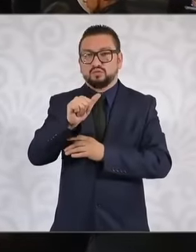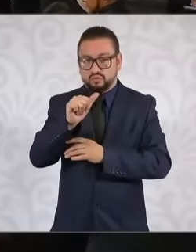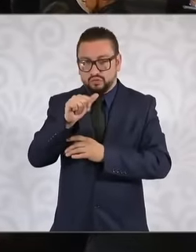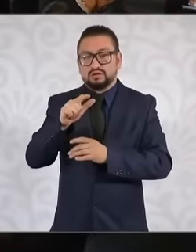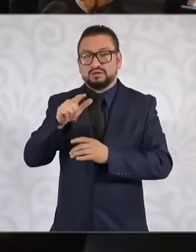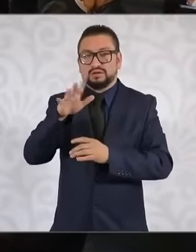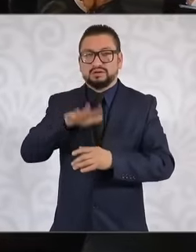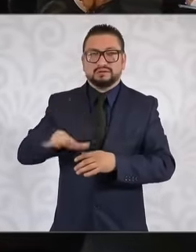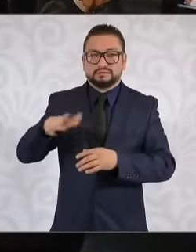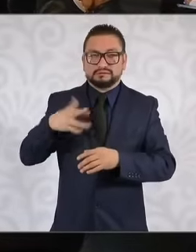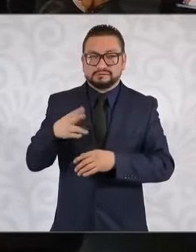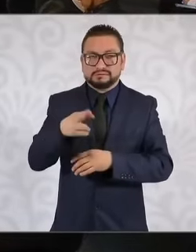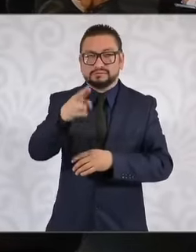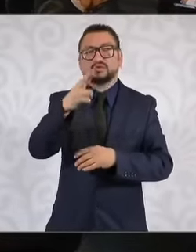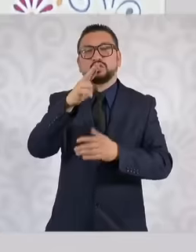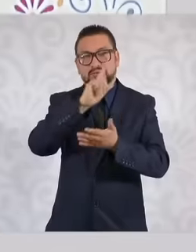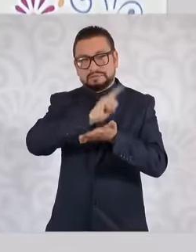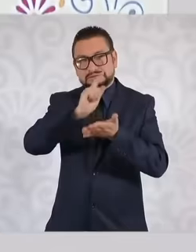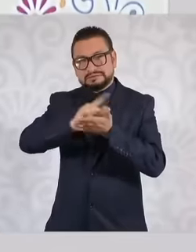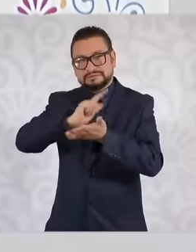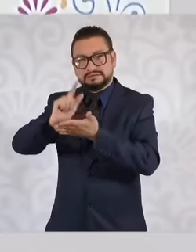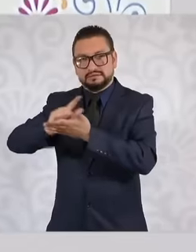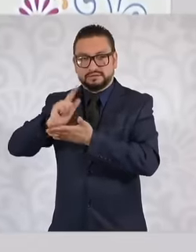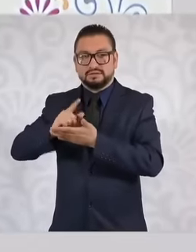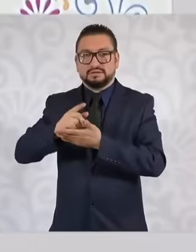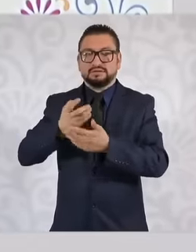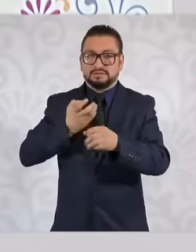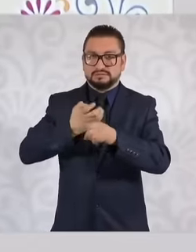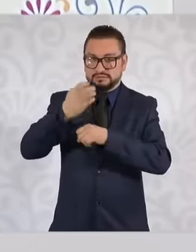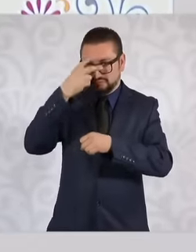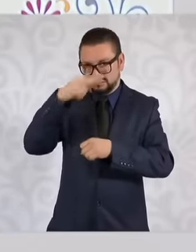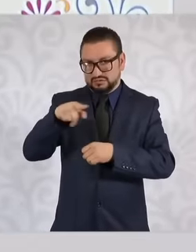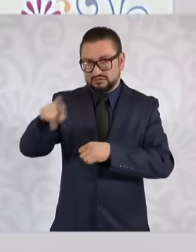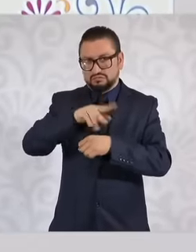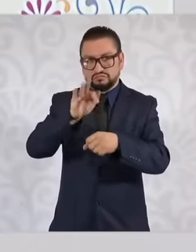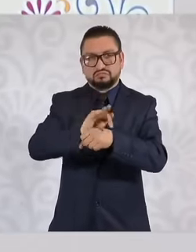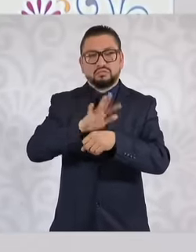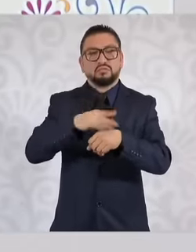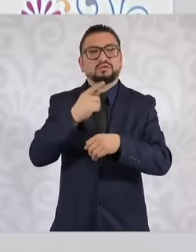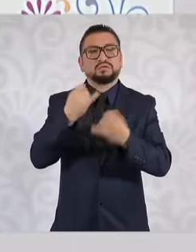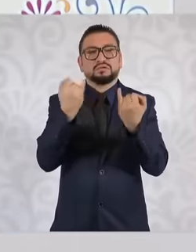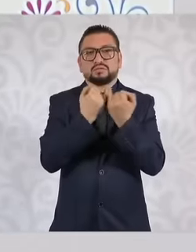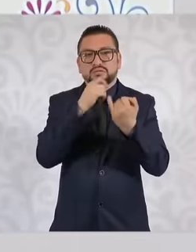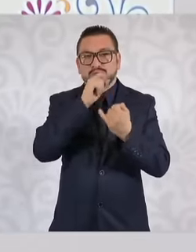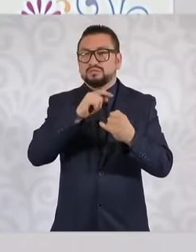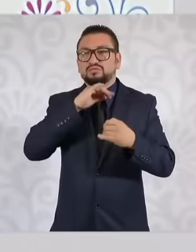will also benefit the State of Mexico because we also have to look at the waste that comes from the